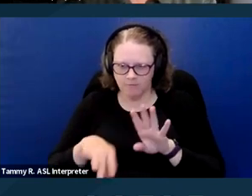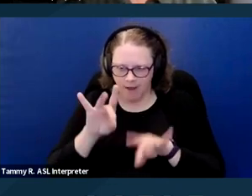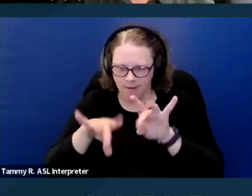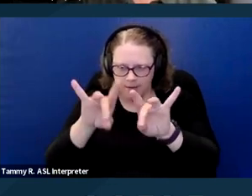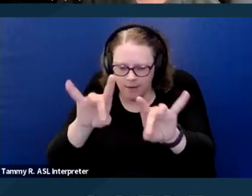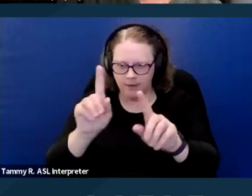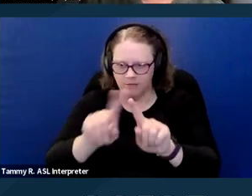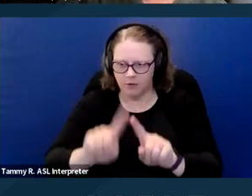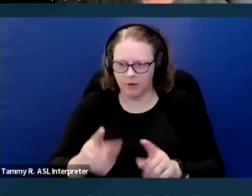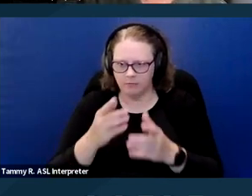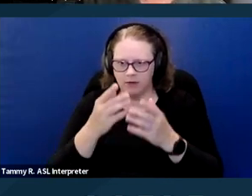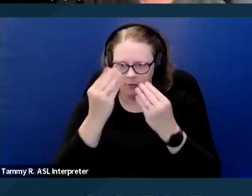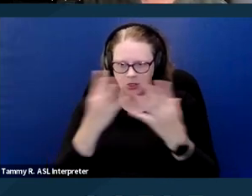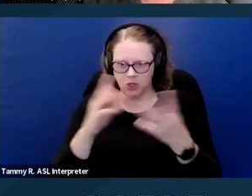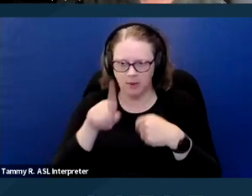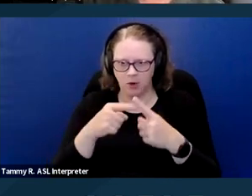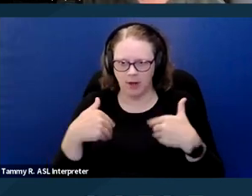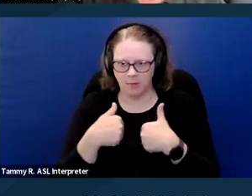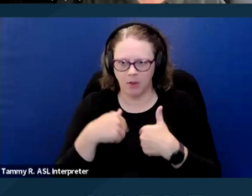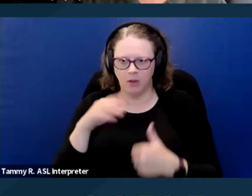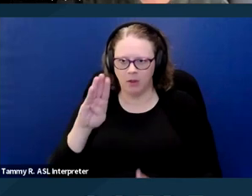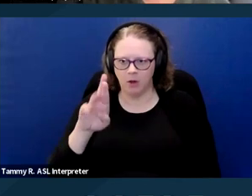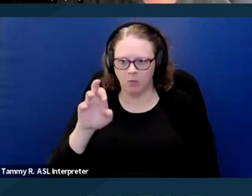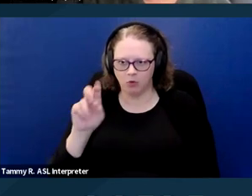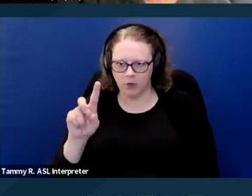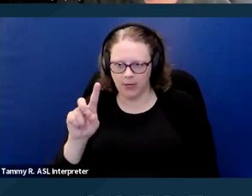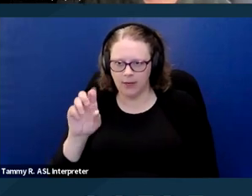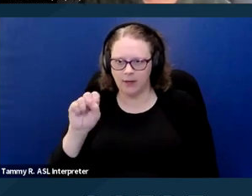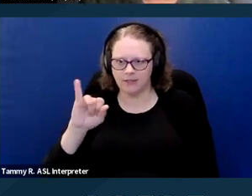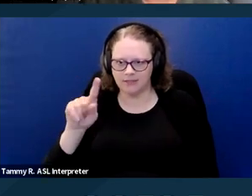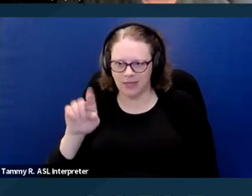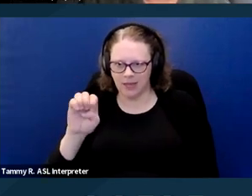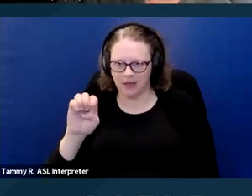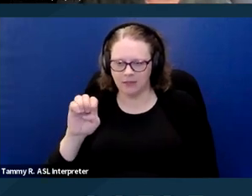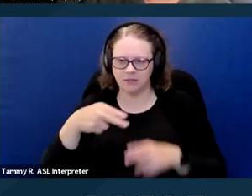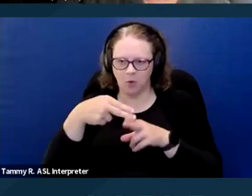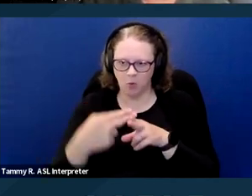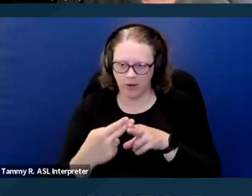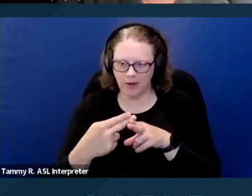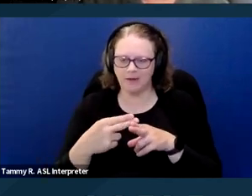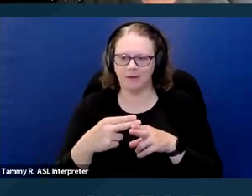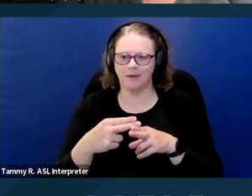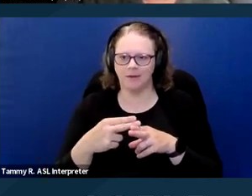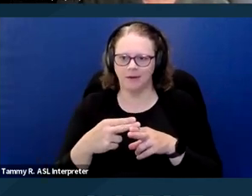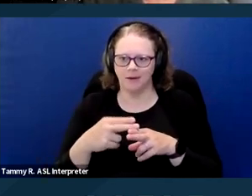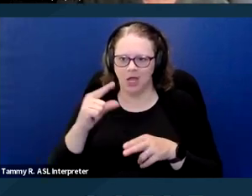including its breed size, weight, gender, age. They'll oftentimes they'll ask